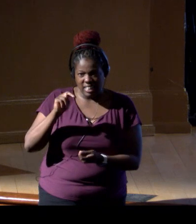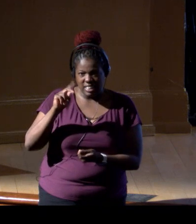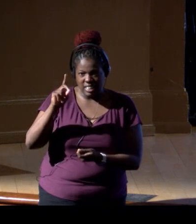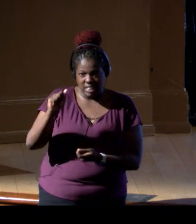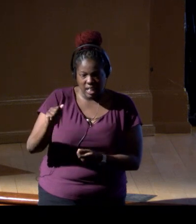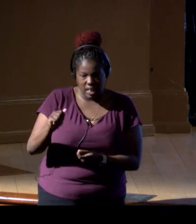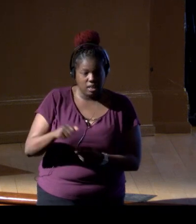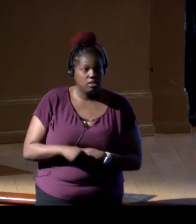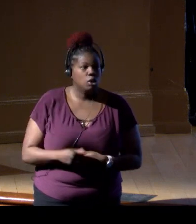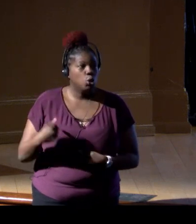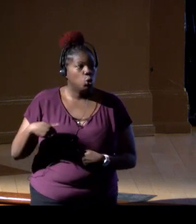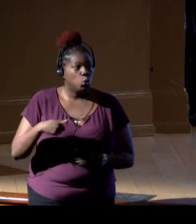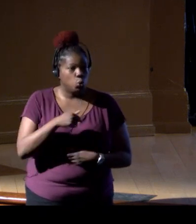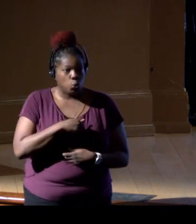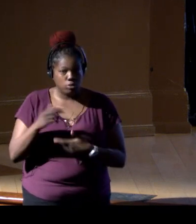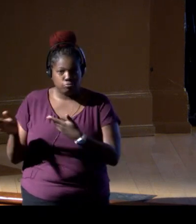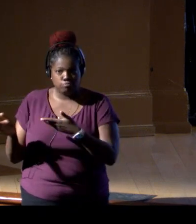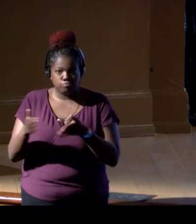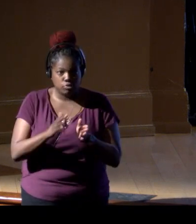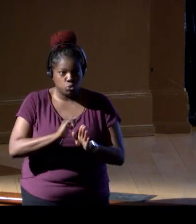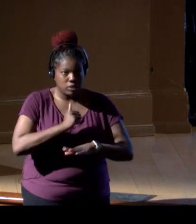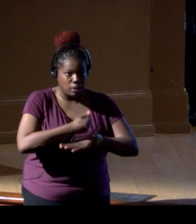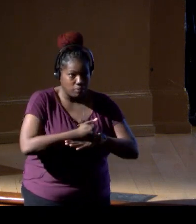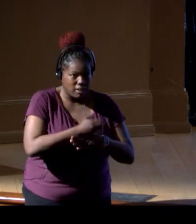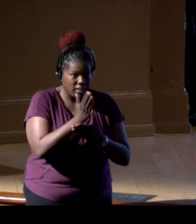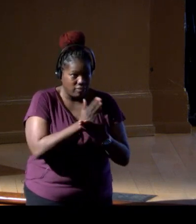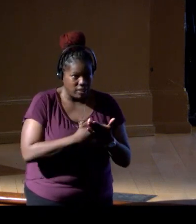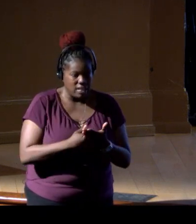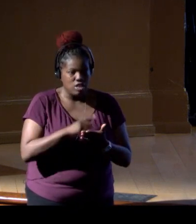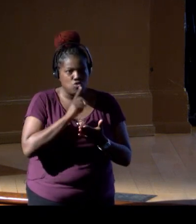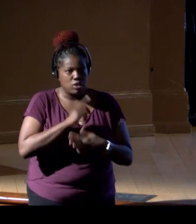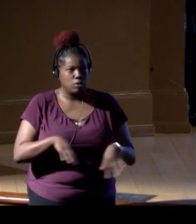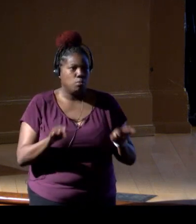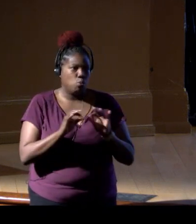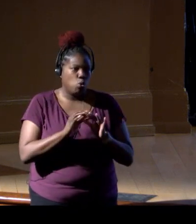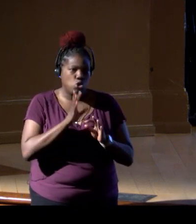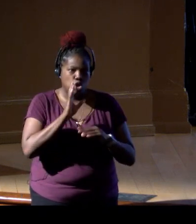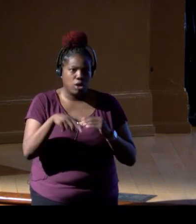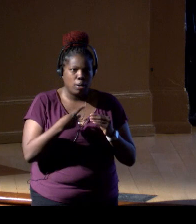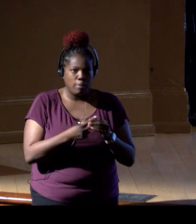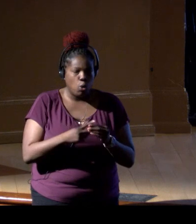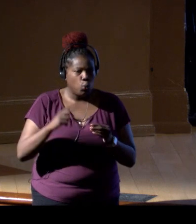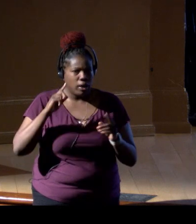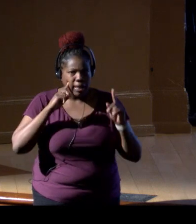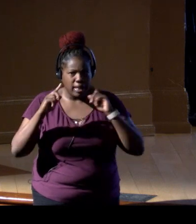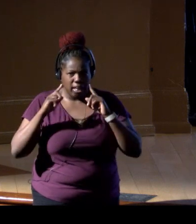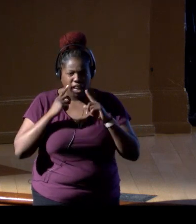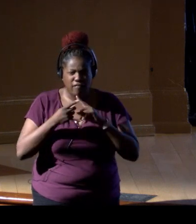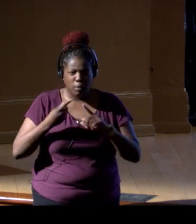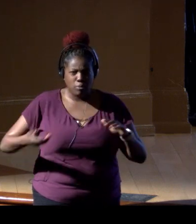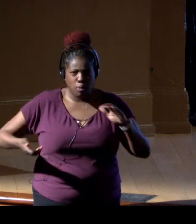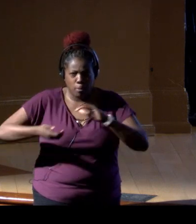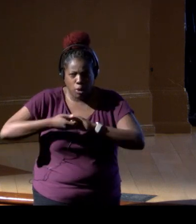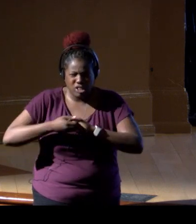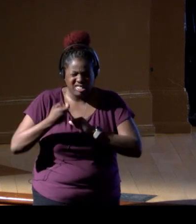And as we move into implementation, I thought it might be useful to talk about what we're hearing from these partners I just mentioned